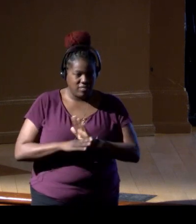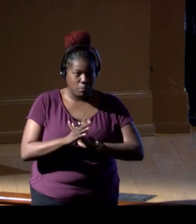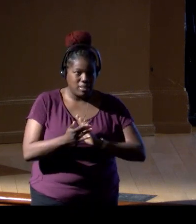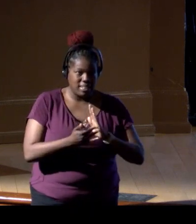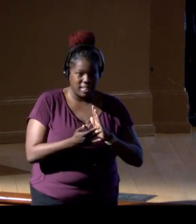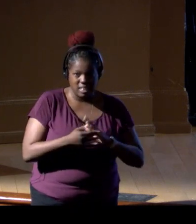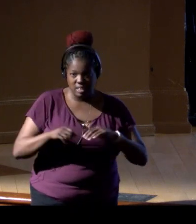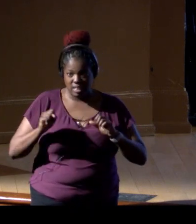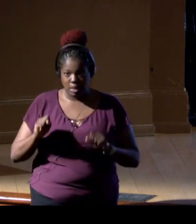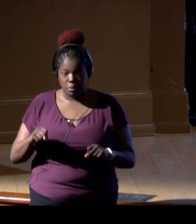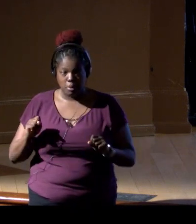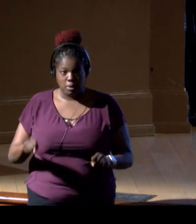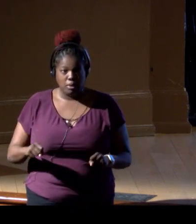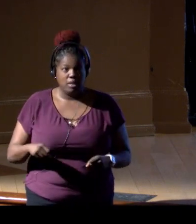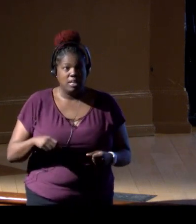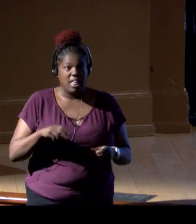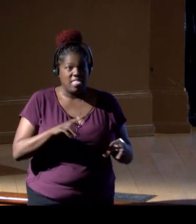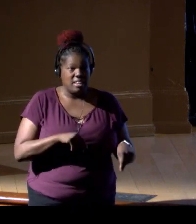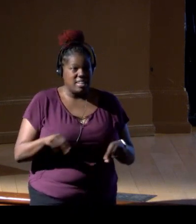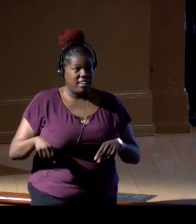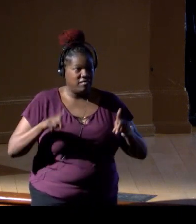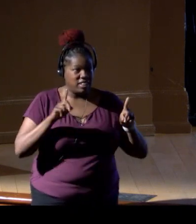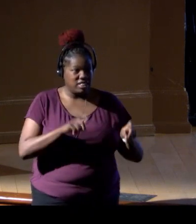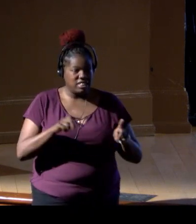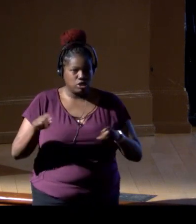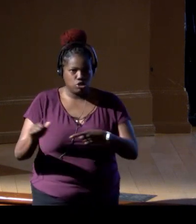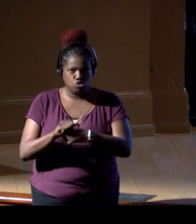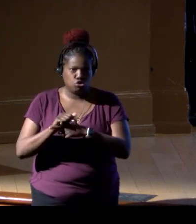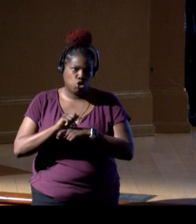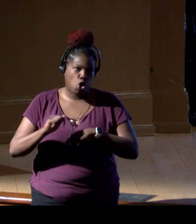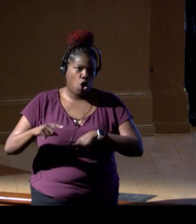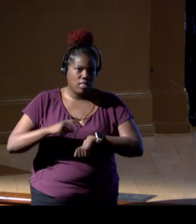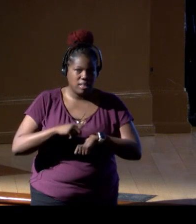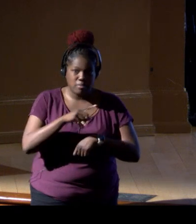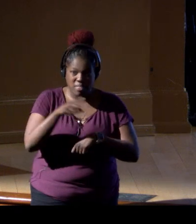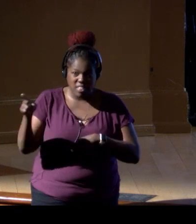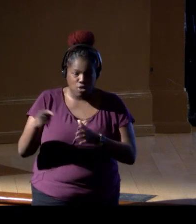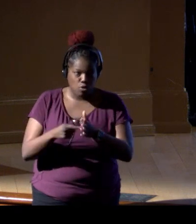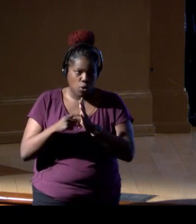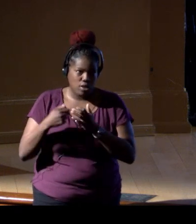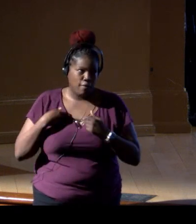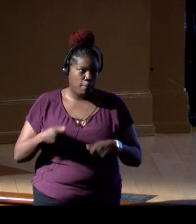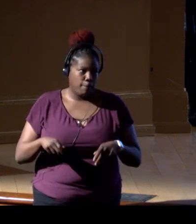and the Navy's out doing testing and training all the time. They're required to have permits.